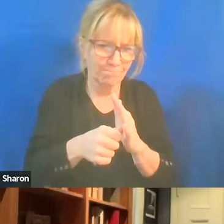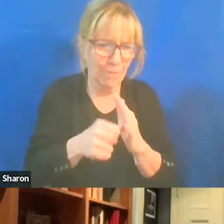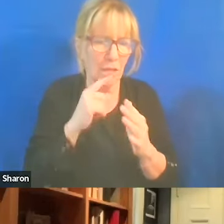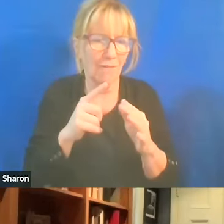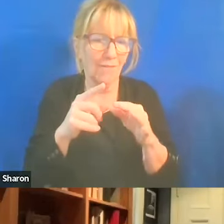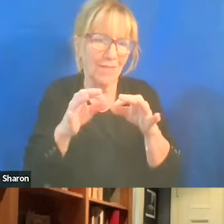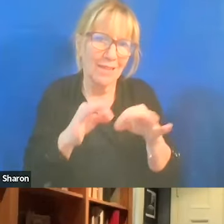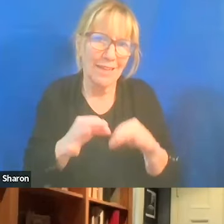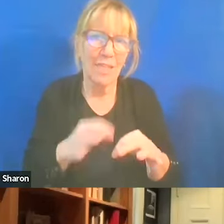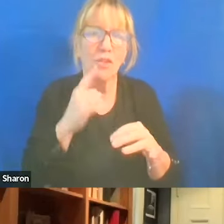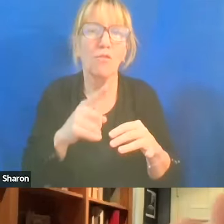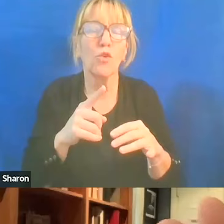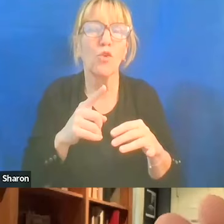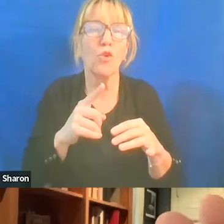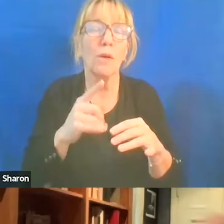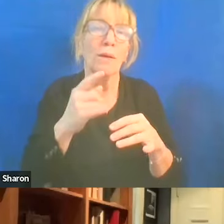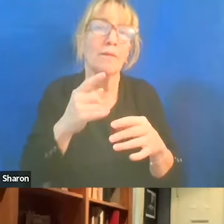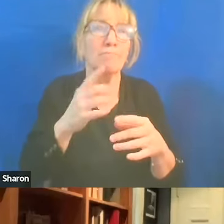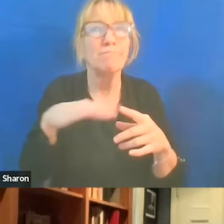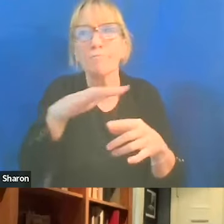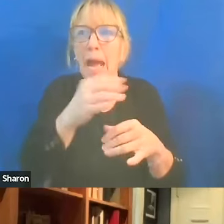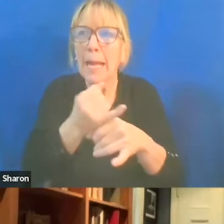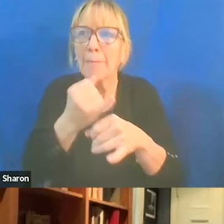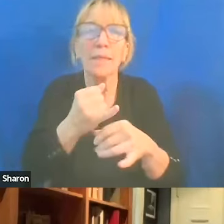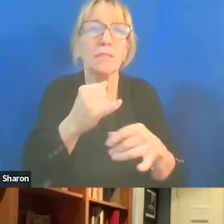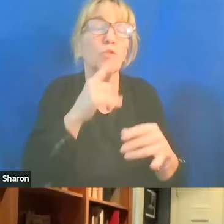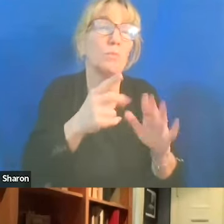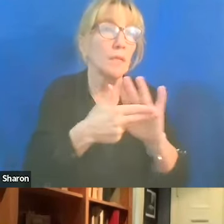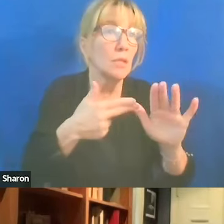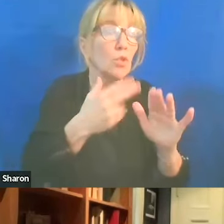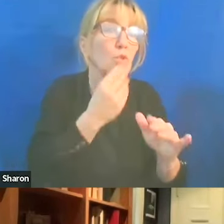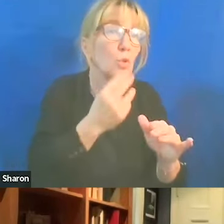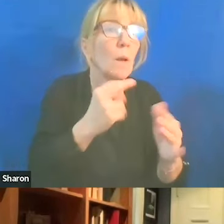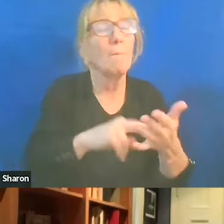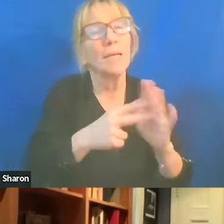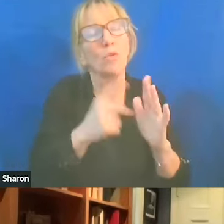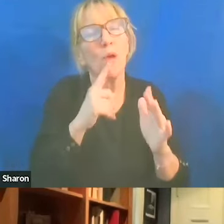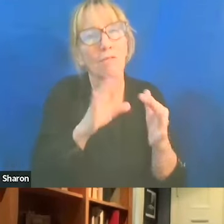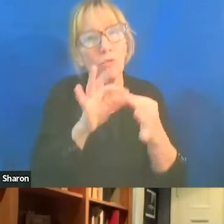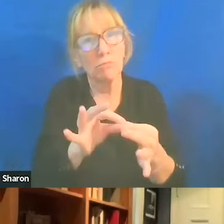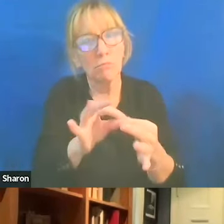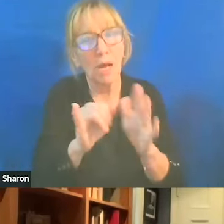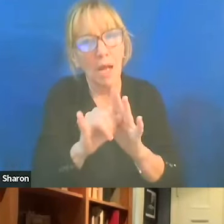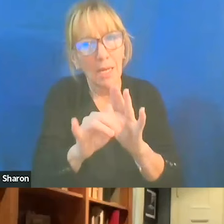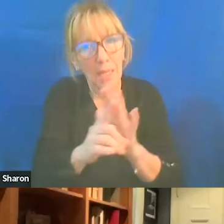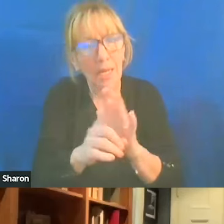for application on campuses saying, to be Jewish means you have to have an identity with Israel. You have to be a Zionist.